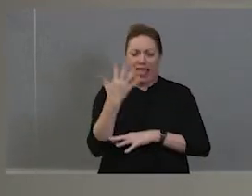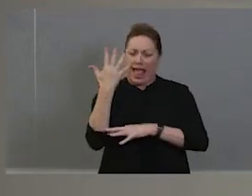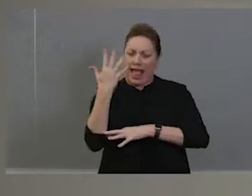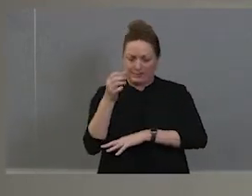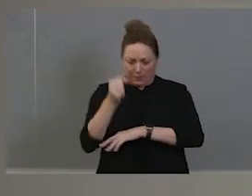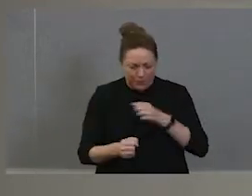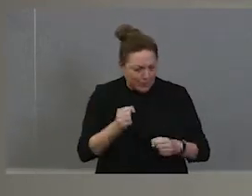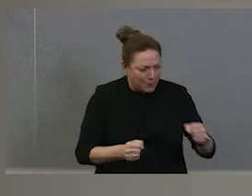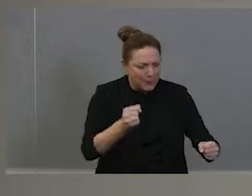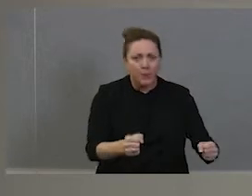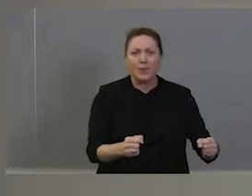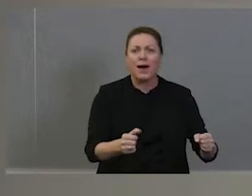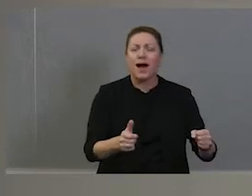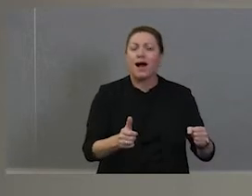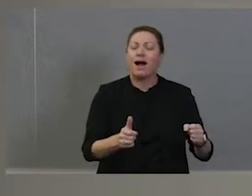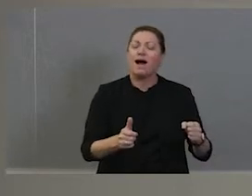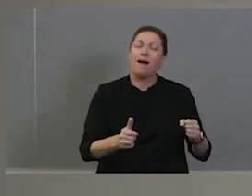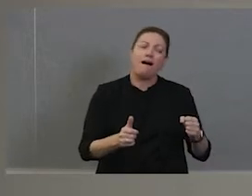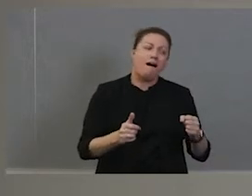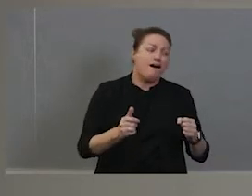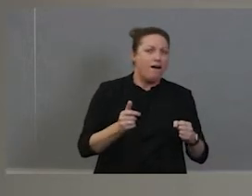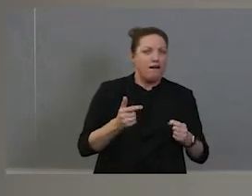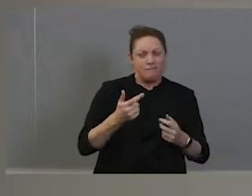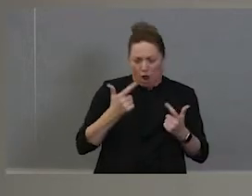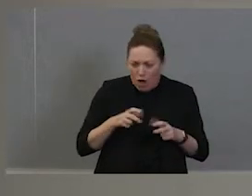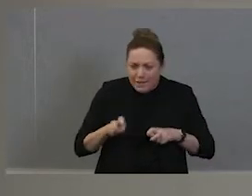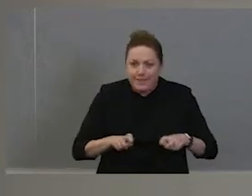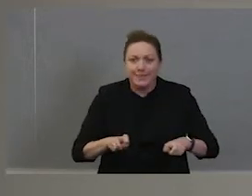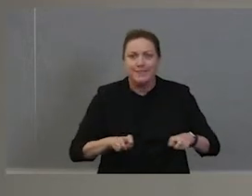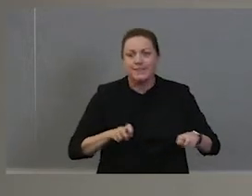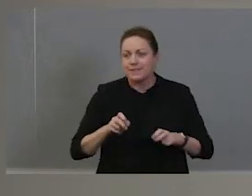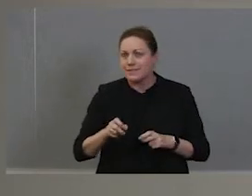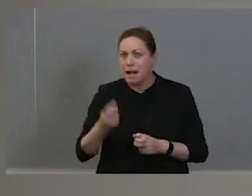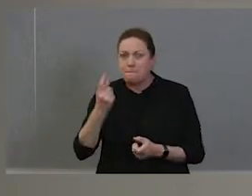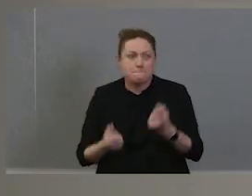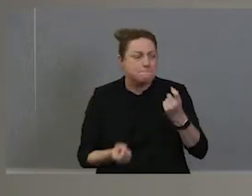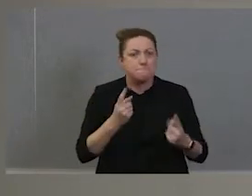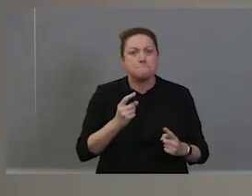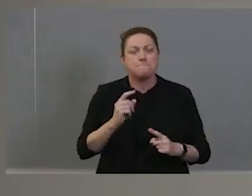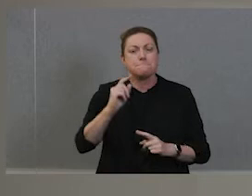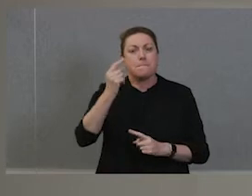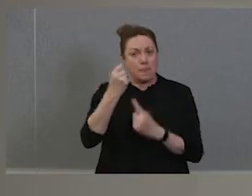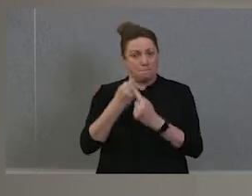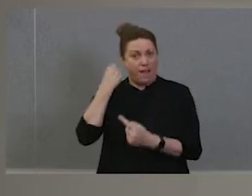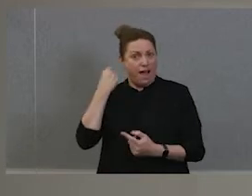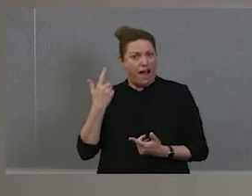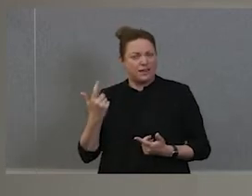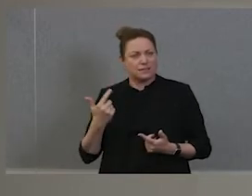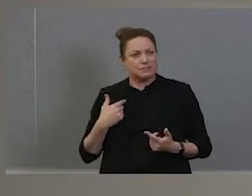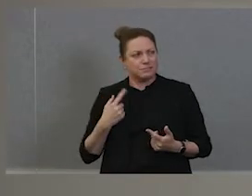all that happenings of that activities back there in then where have